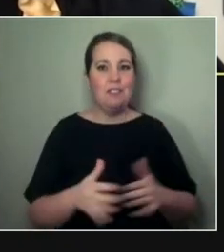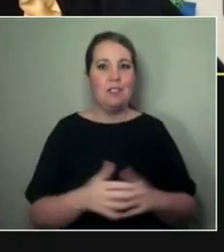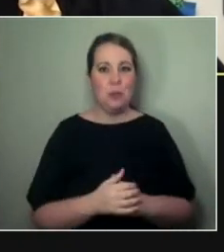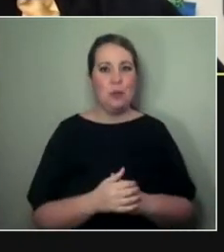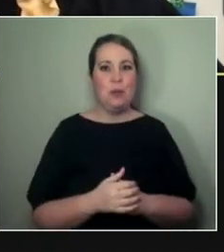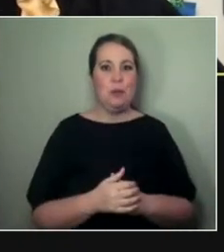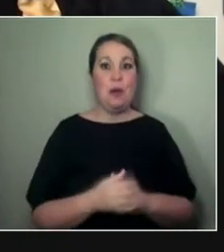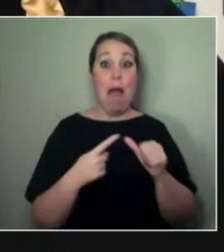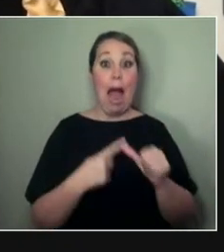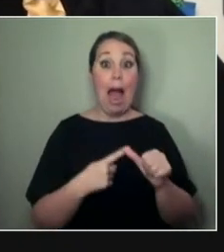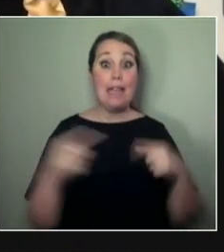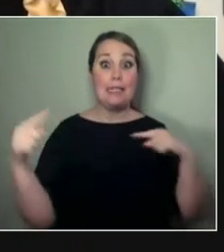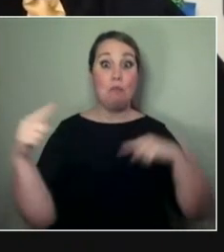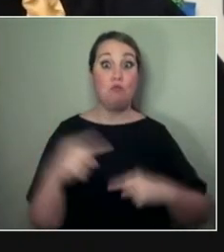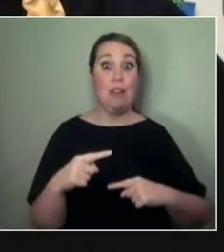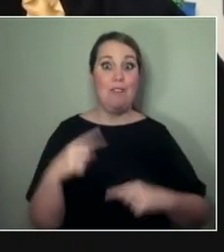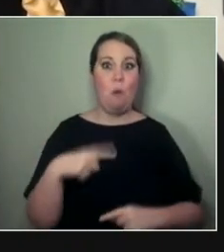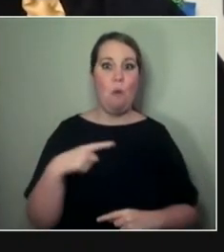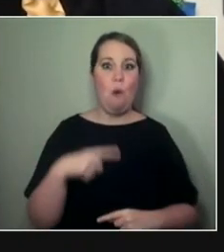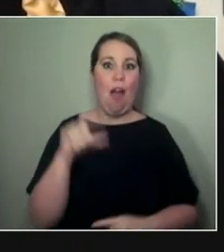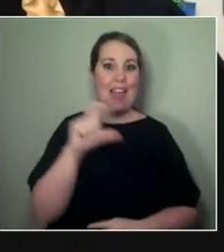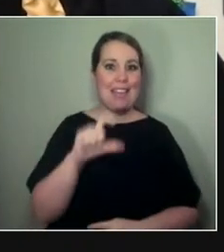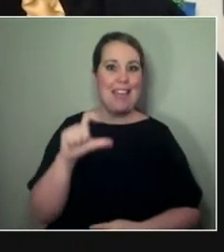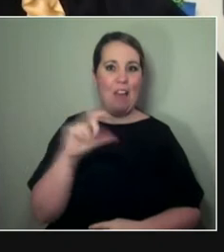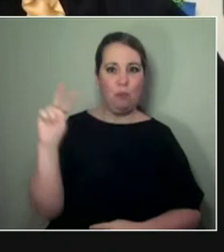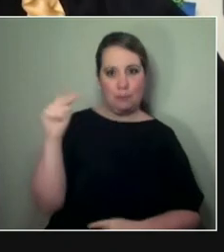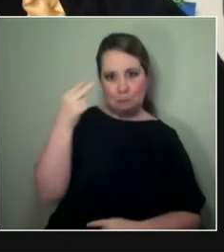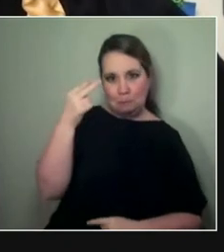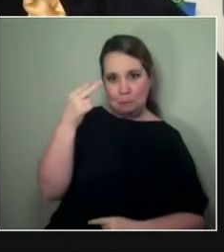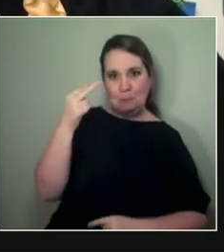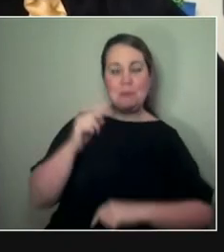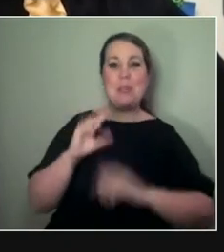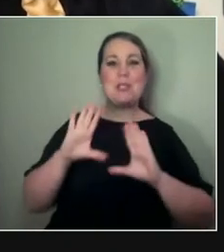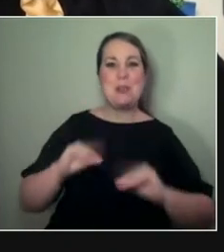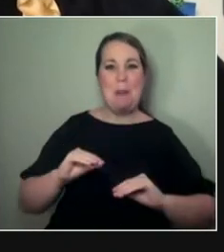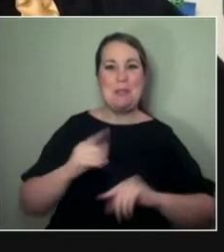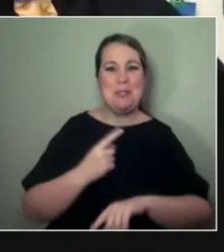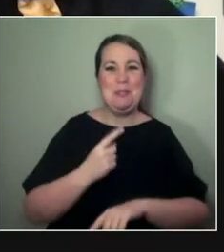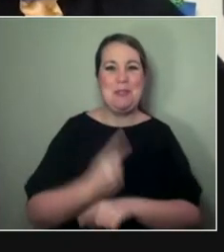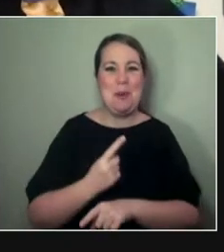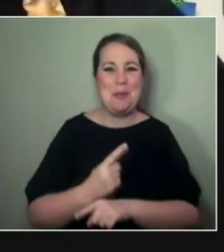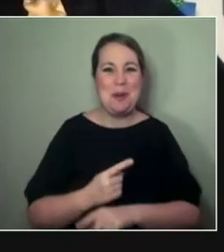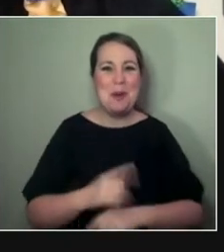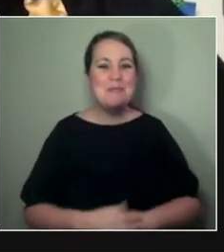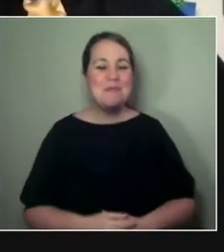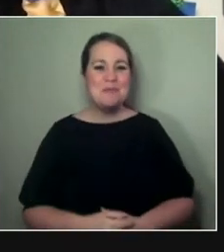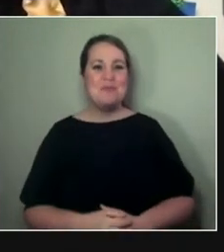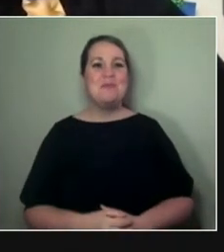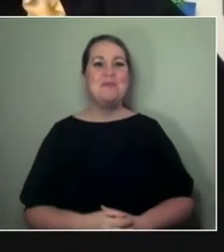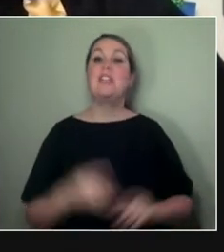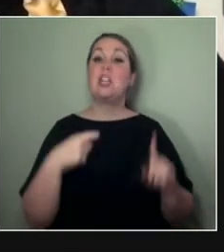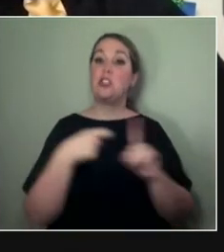because I see Catherine looking at me. Yeah, I think that's— I mean, from the outside,